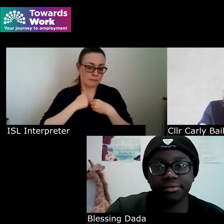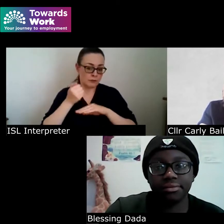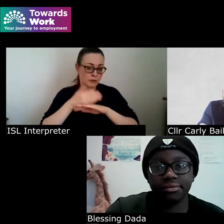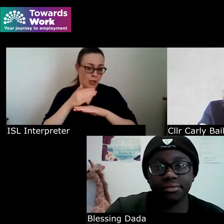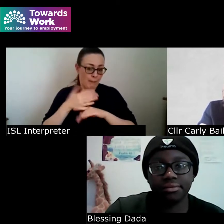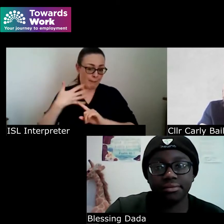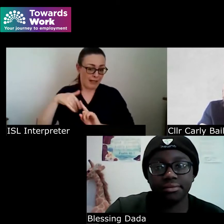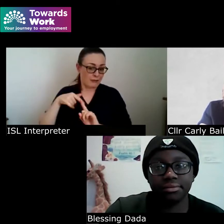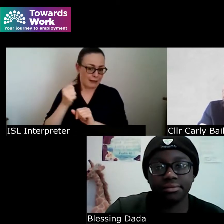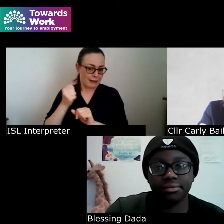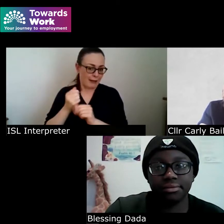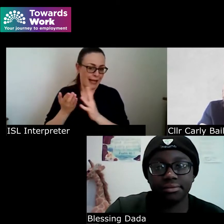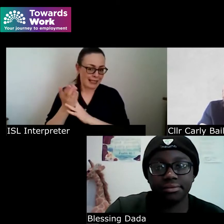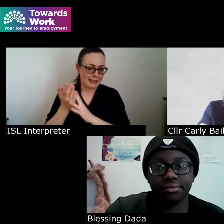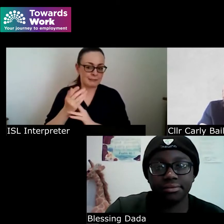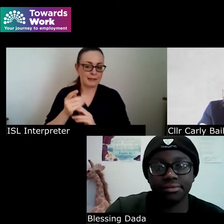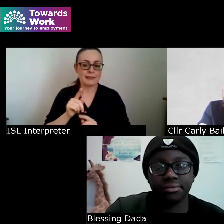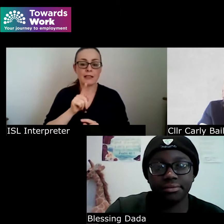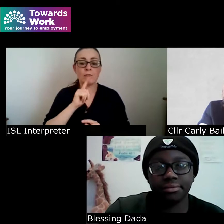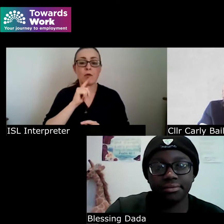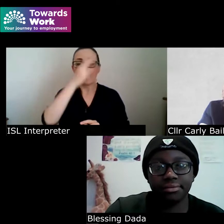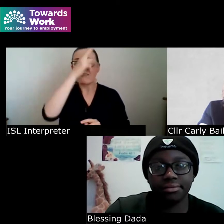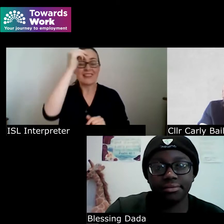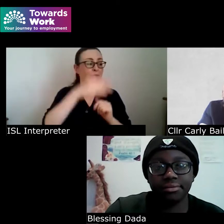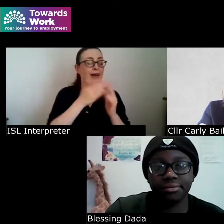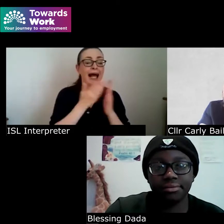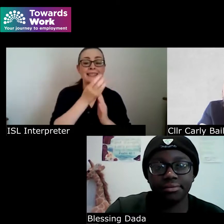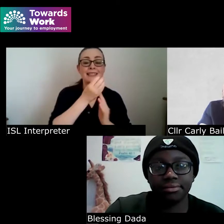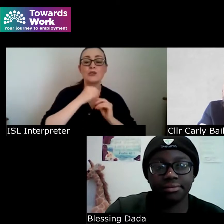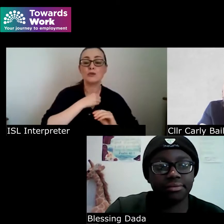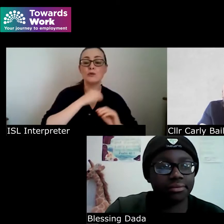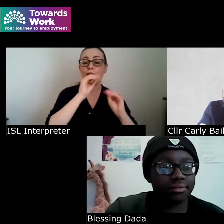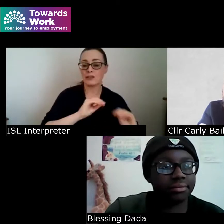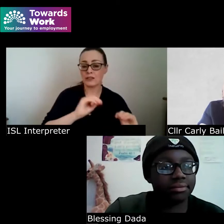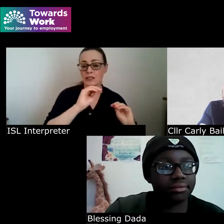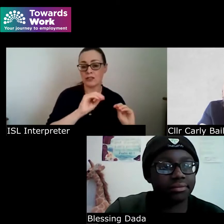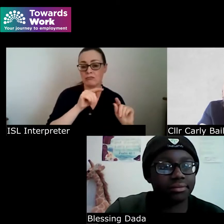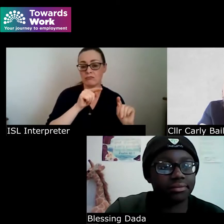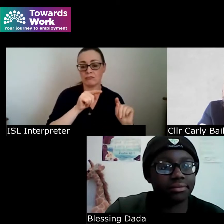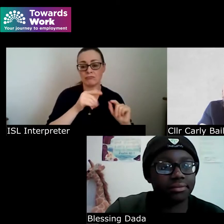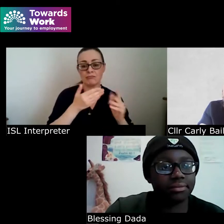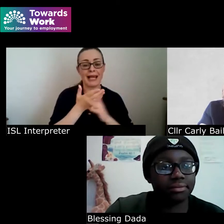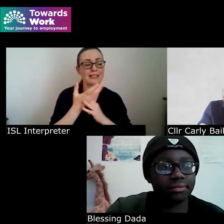of having access to the likes of education and the likes of employment and entrepreneurship